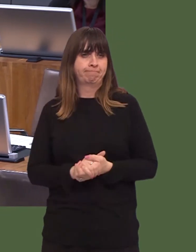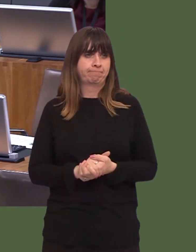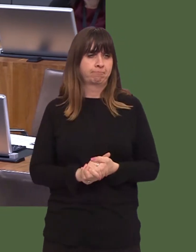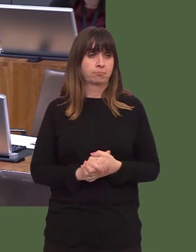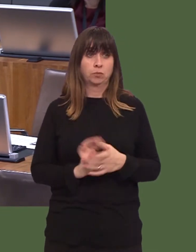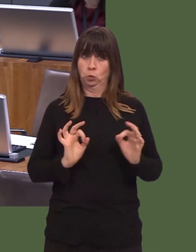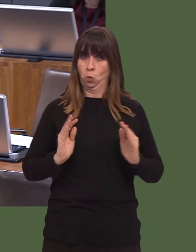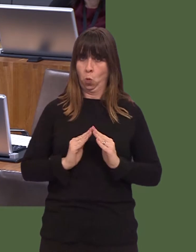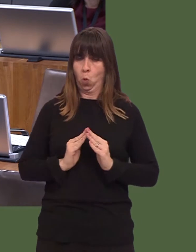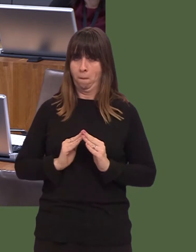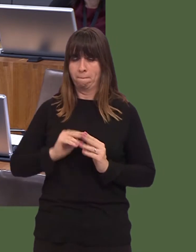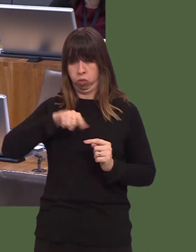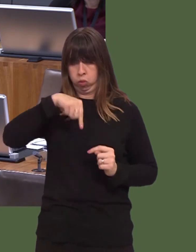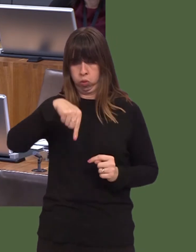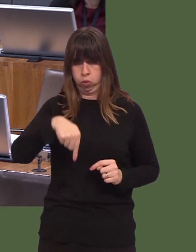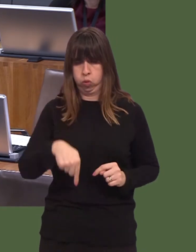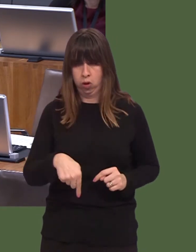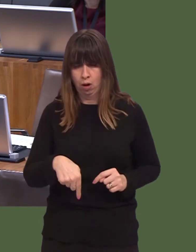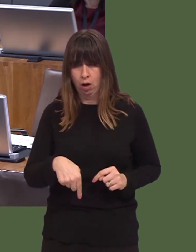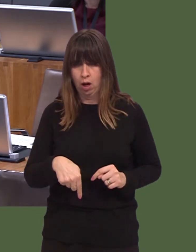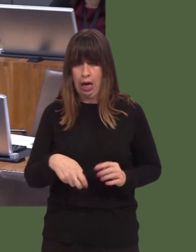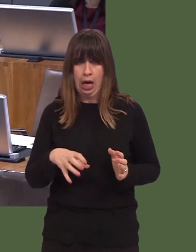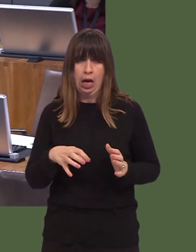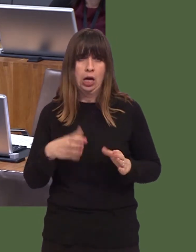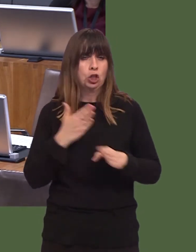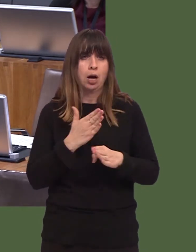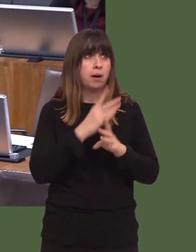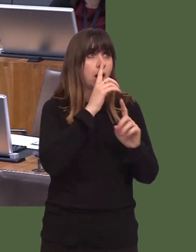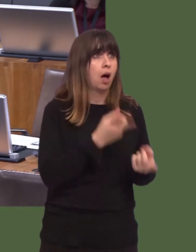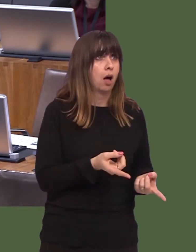the rut they find themselves in: they canít get a job, because they havenít got an address;